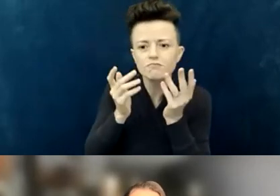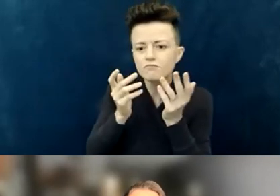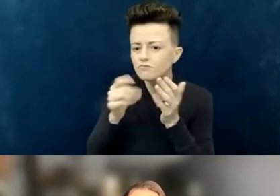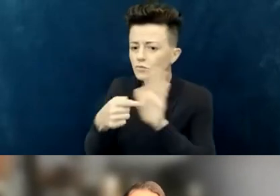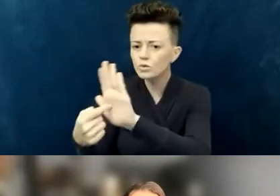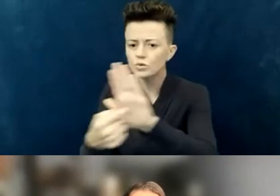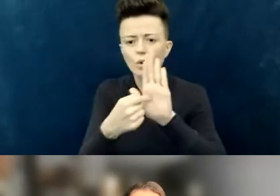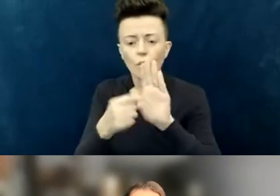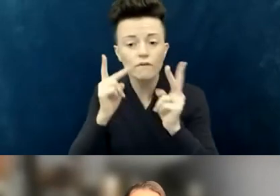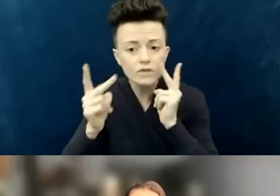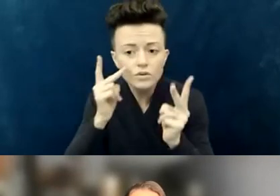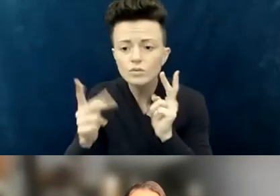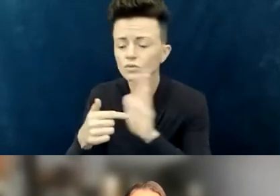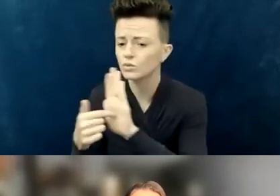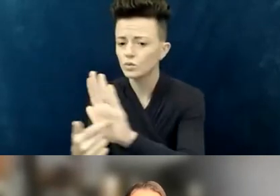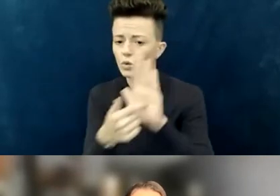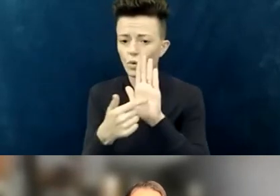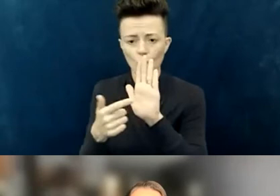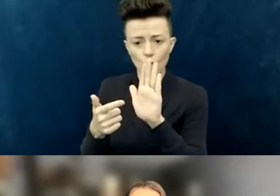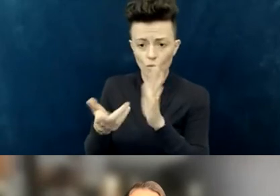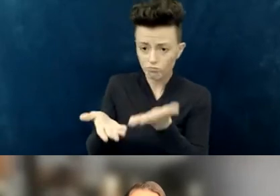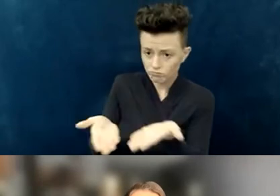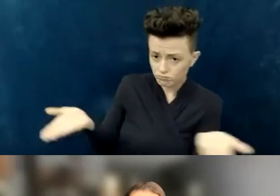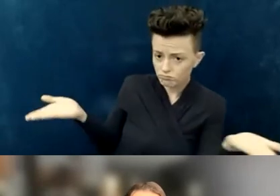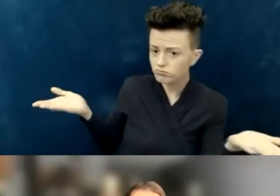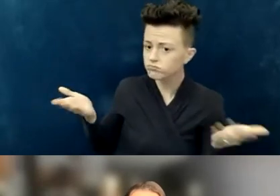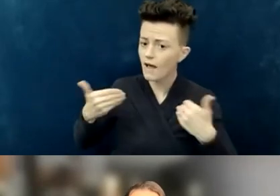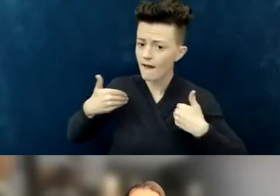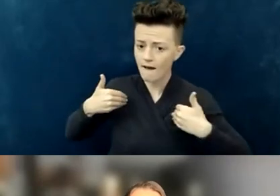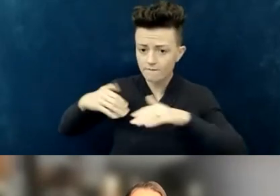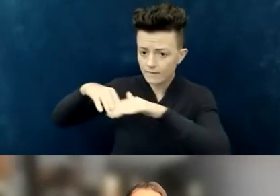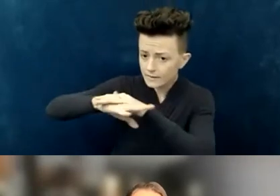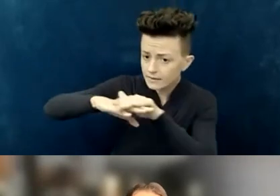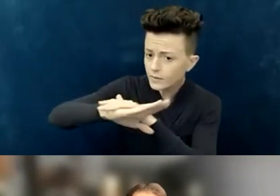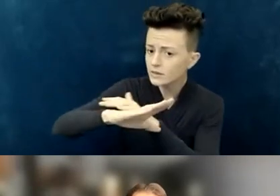Show that you have people with varied abilities already in the congregation, or that you're already doing things